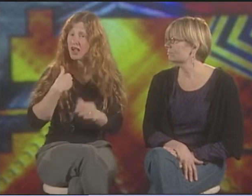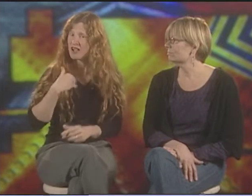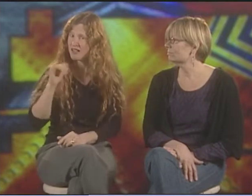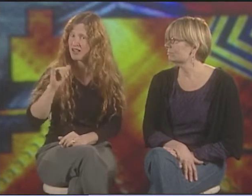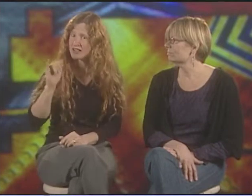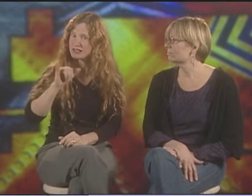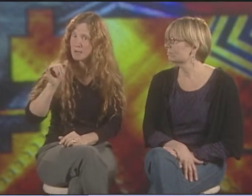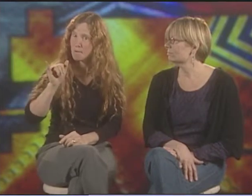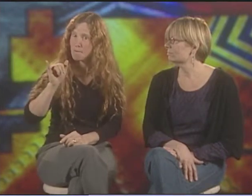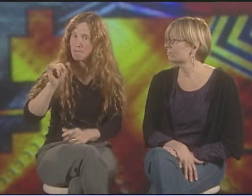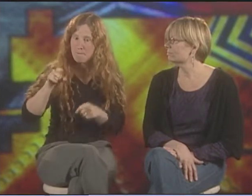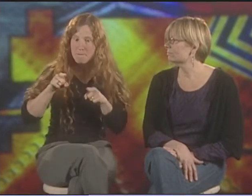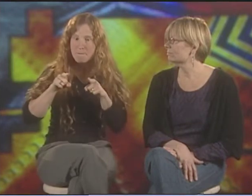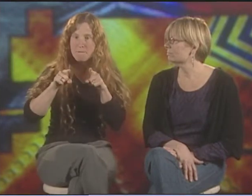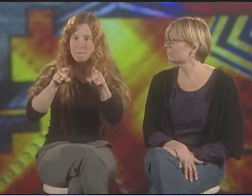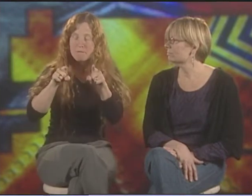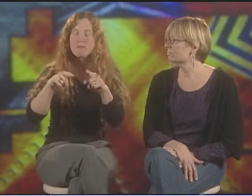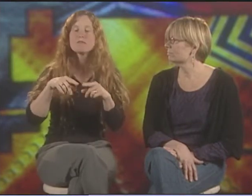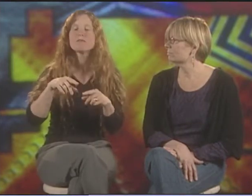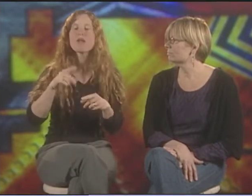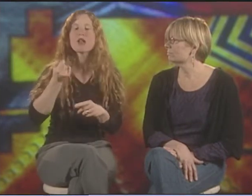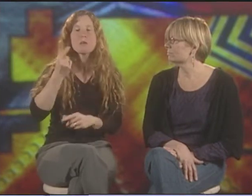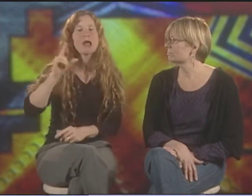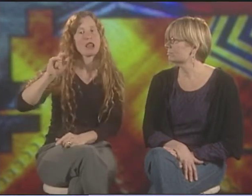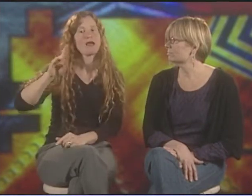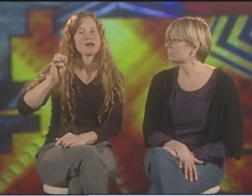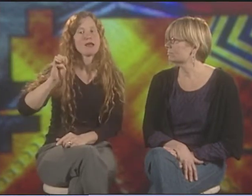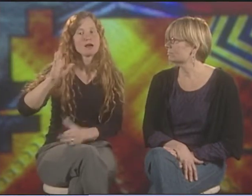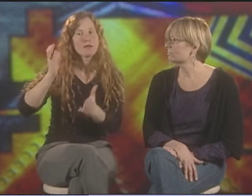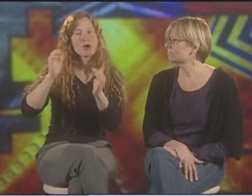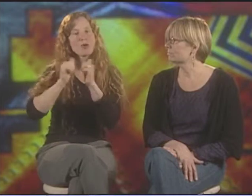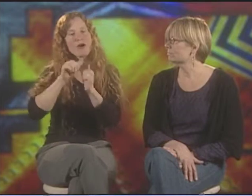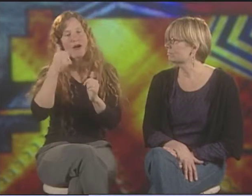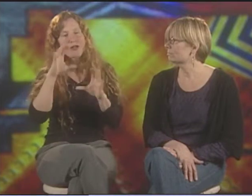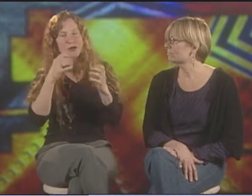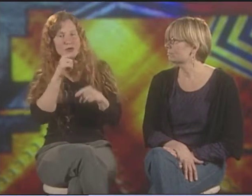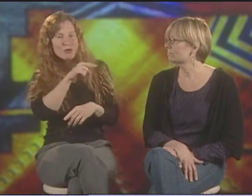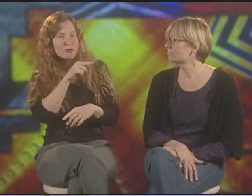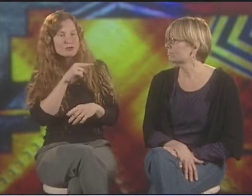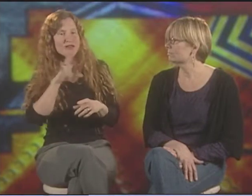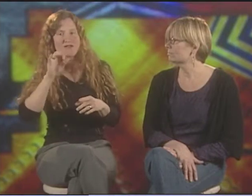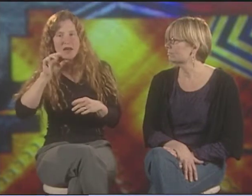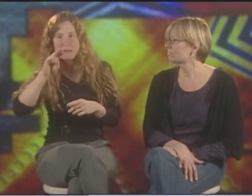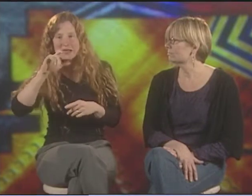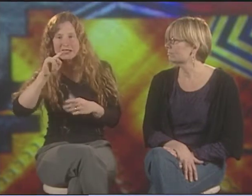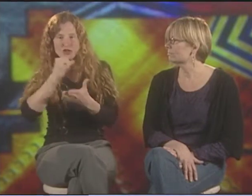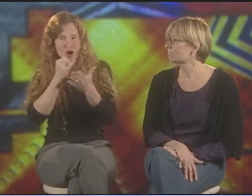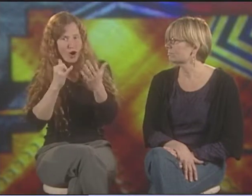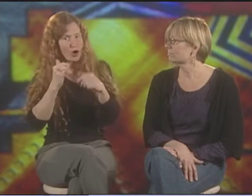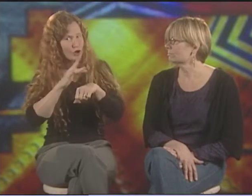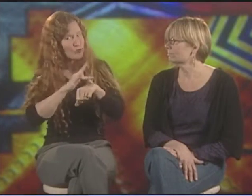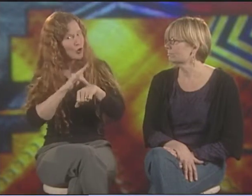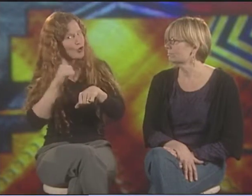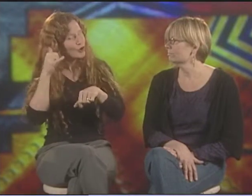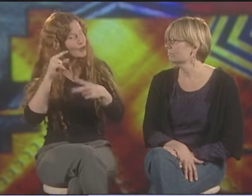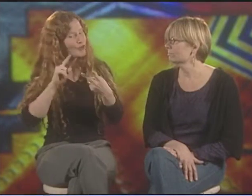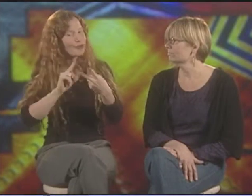NOW, WITH DEAF PEOPLE, THEY HAVE A SIMILAR EXPERIENCE. IT'S A LITTLE BIT LATER COMPARED TO OTHER GROUPS.